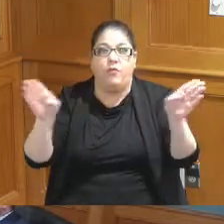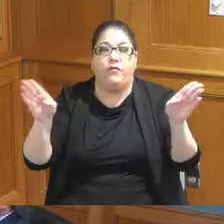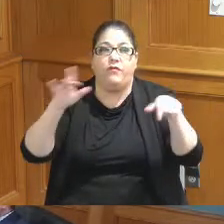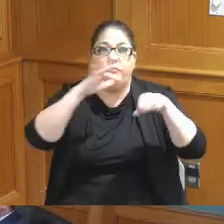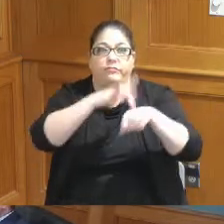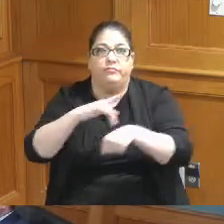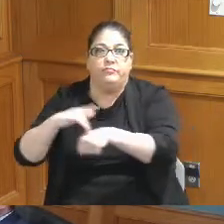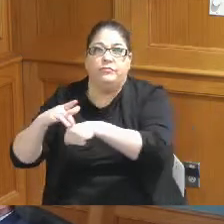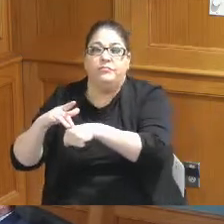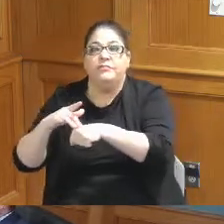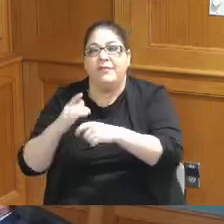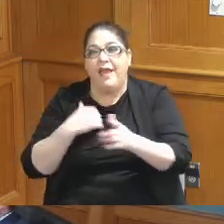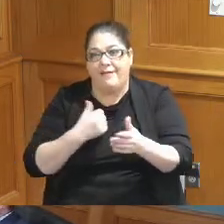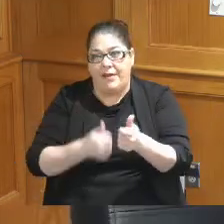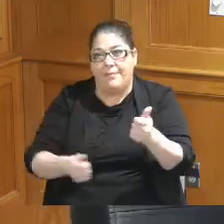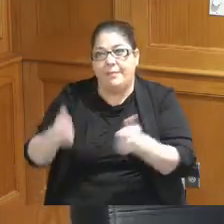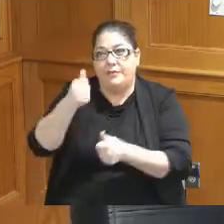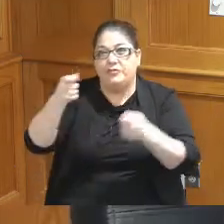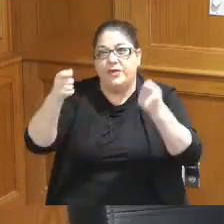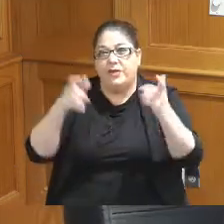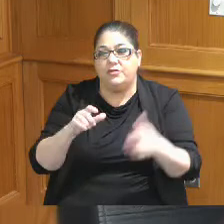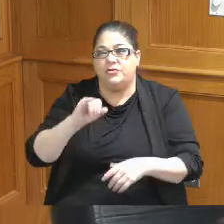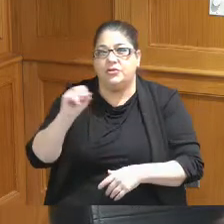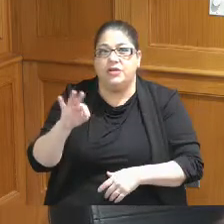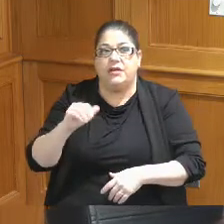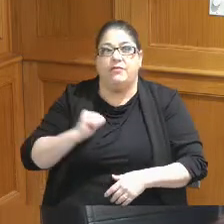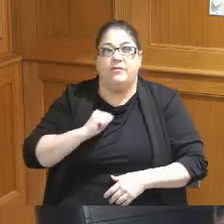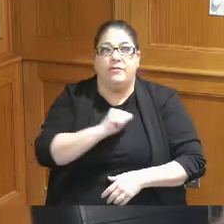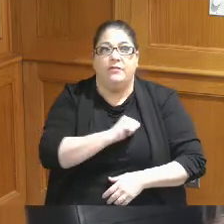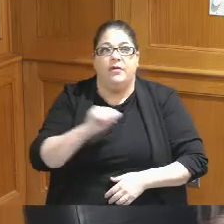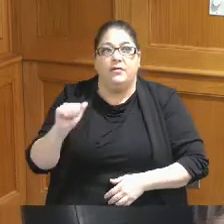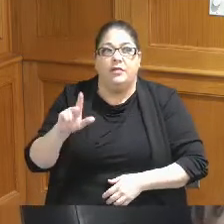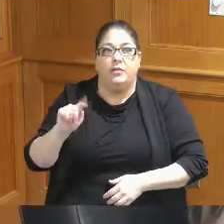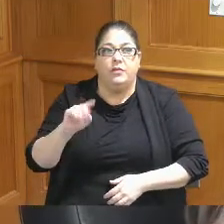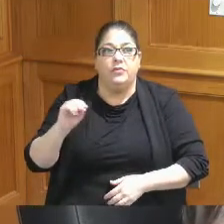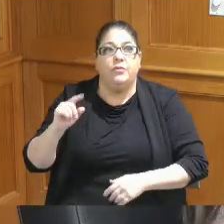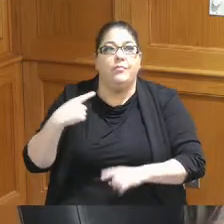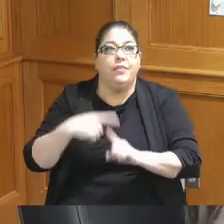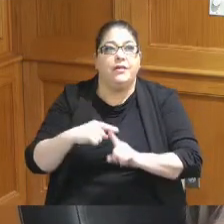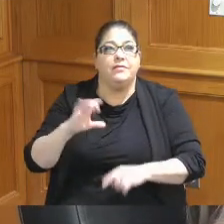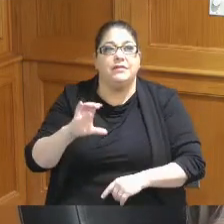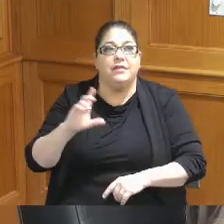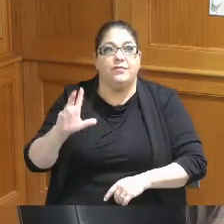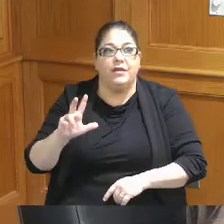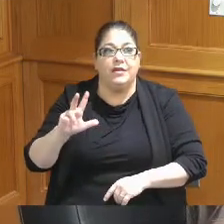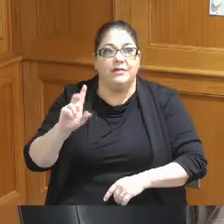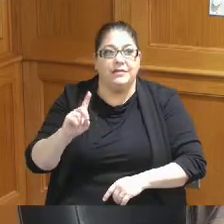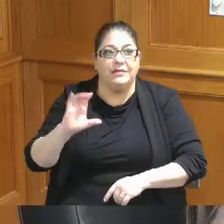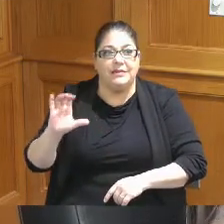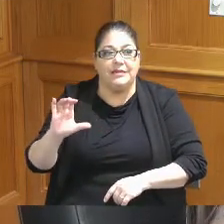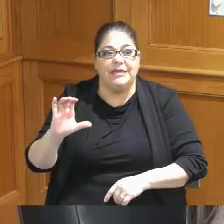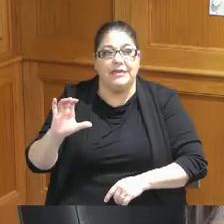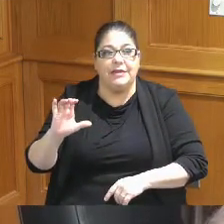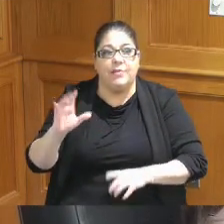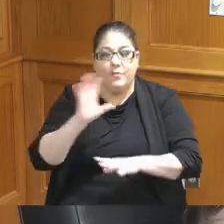Administrator Jeff Aluotto who is presenting along with President CEO of 3CDC Steve Leeper thank you